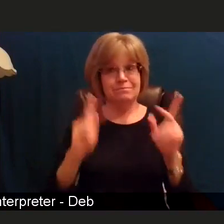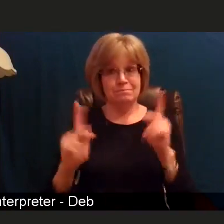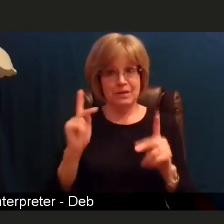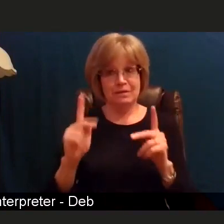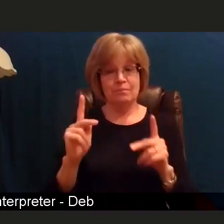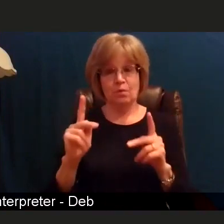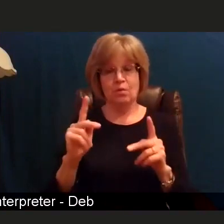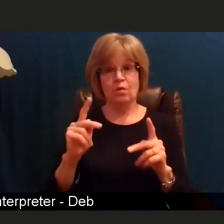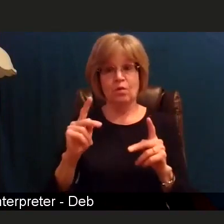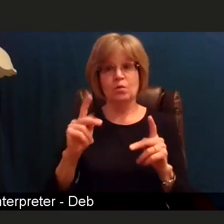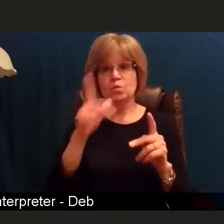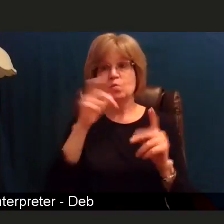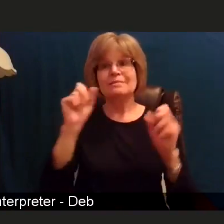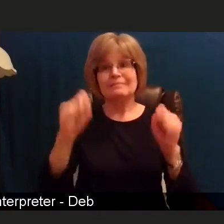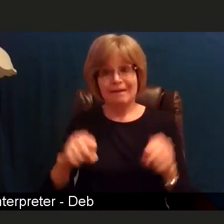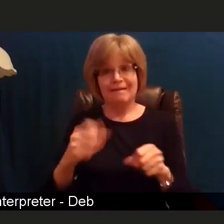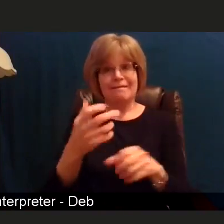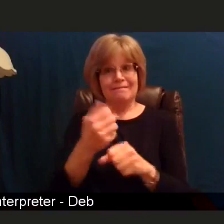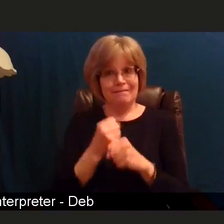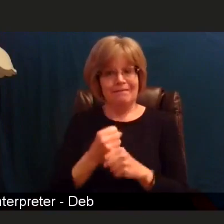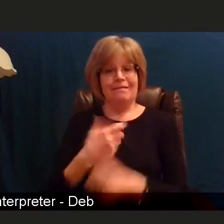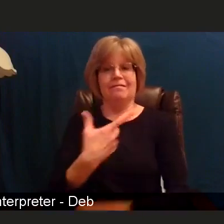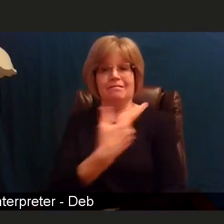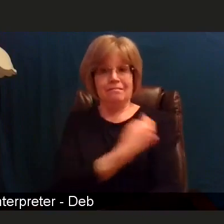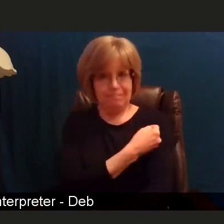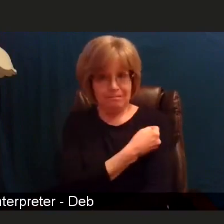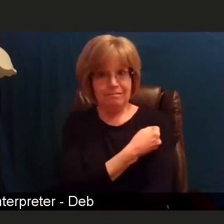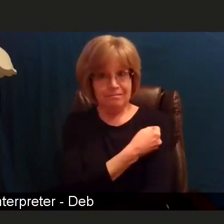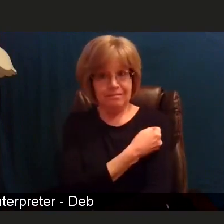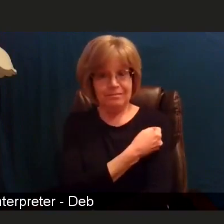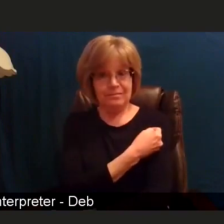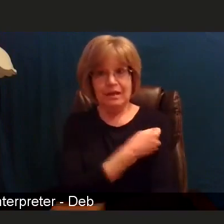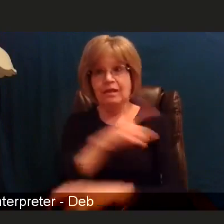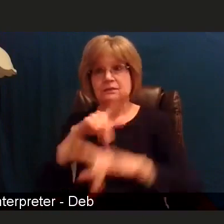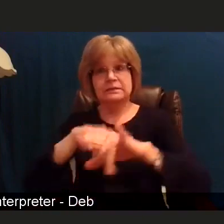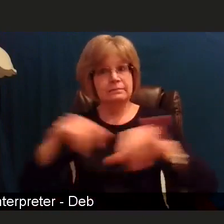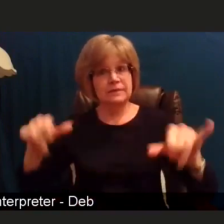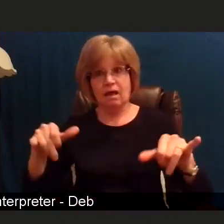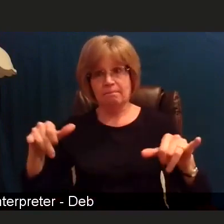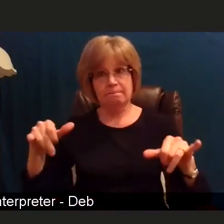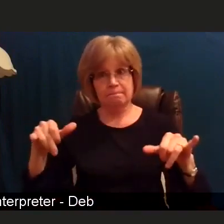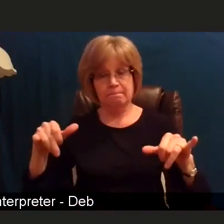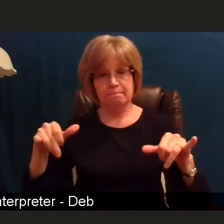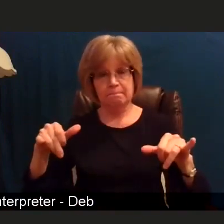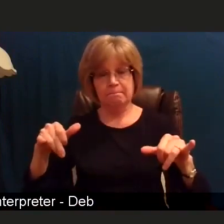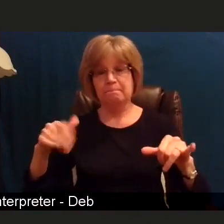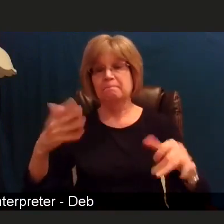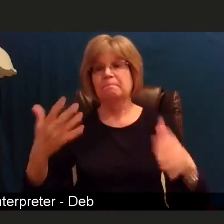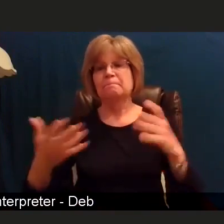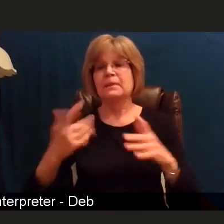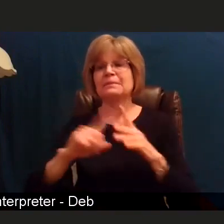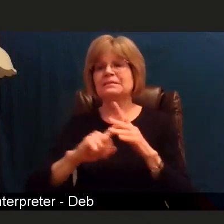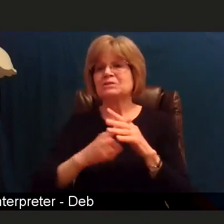for the COVID-19 vaccine all at once probably starting by the end of this month.